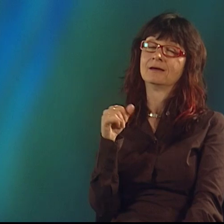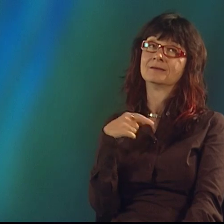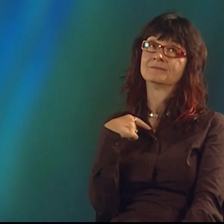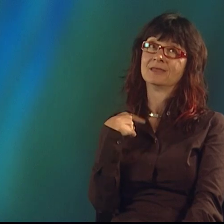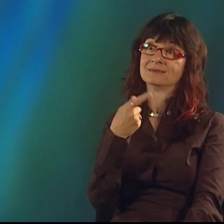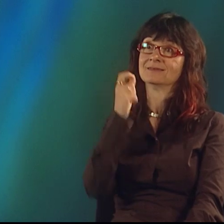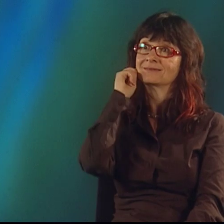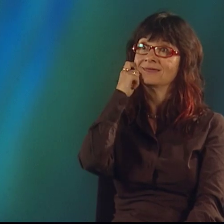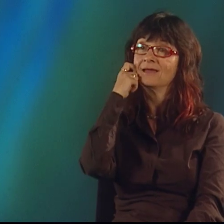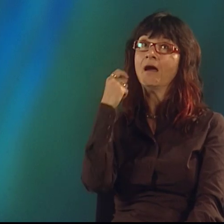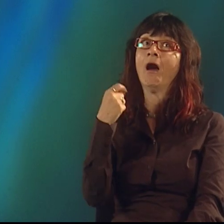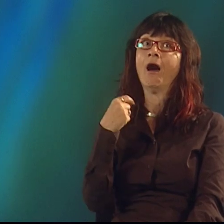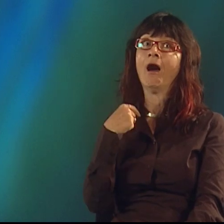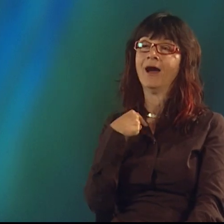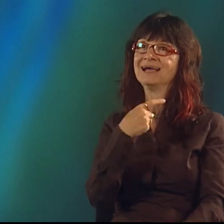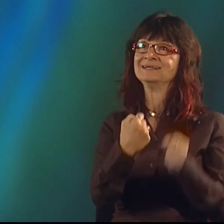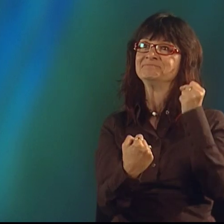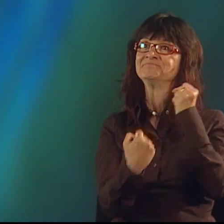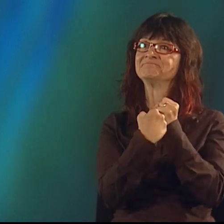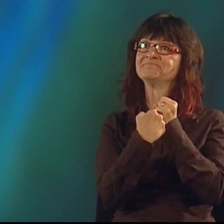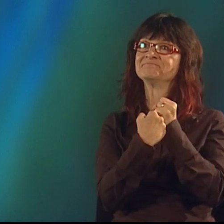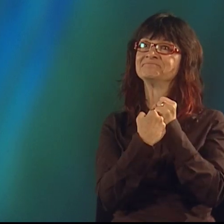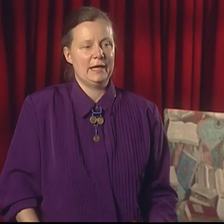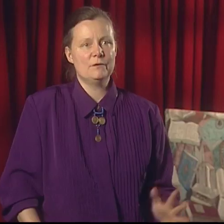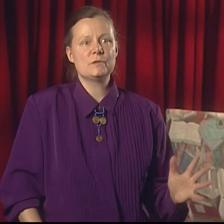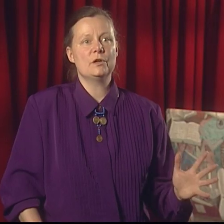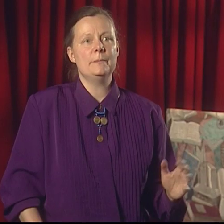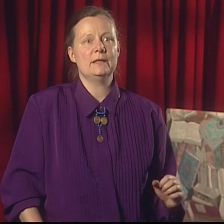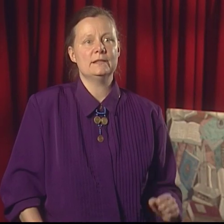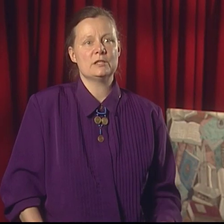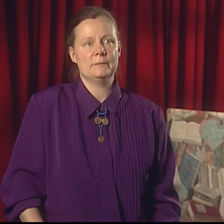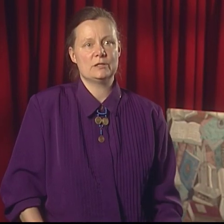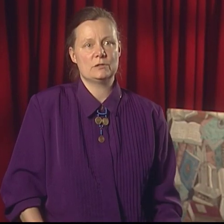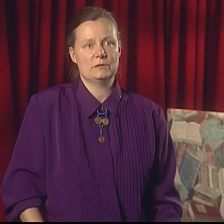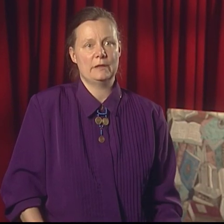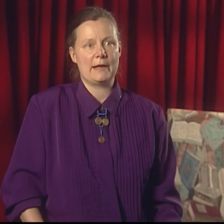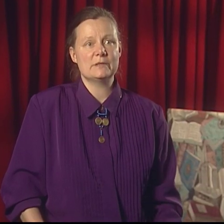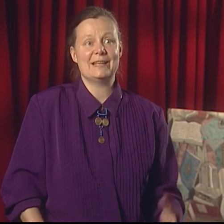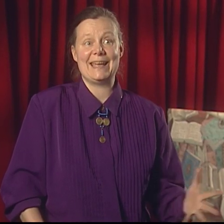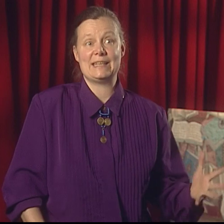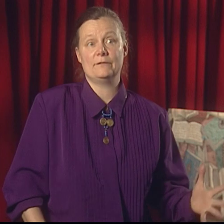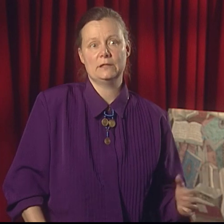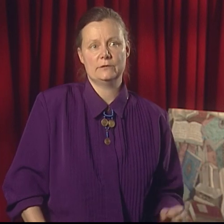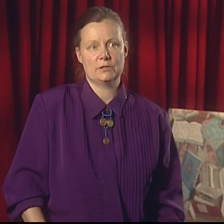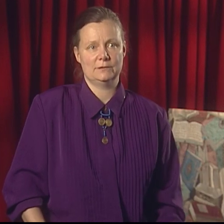and he really supported that poetic expression. If it was gonna be a legitimate language, it had to have a literature.